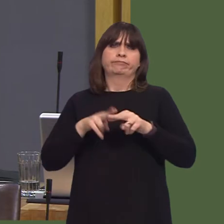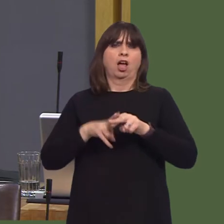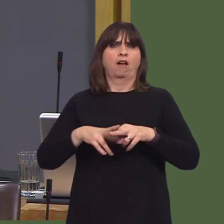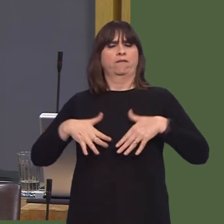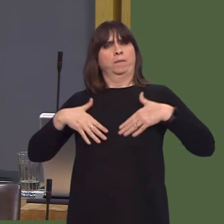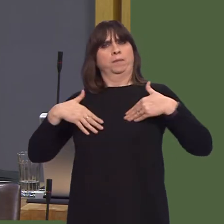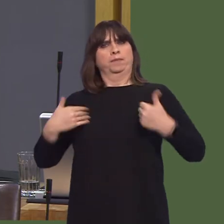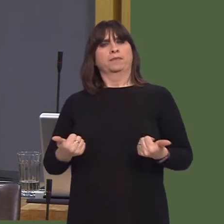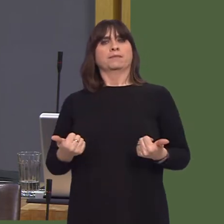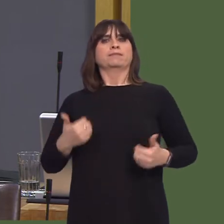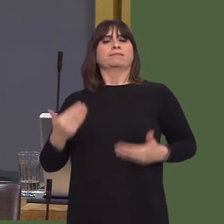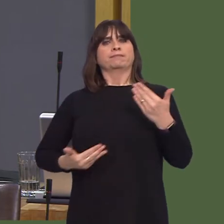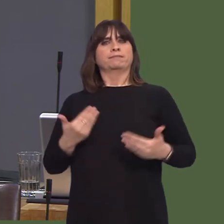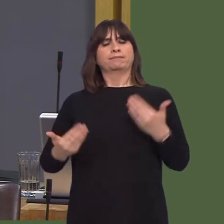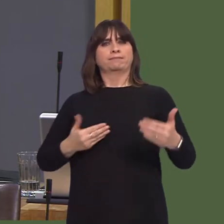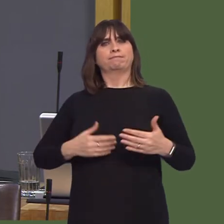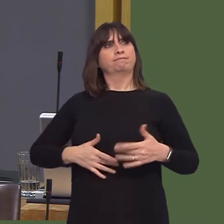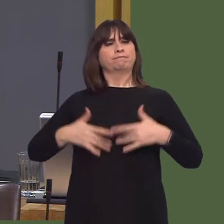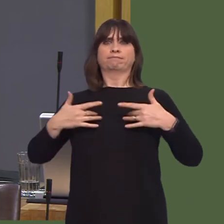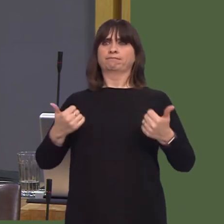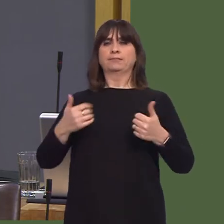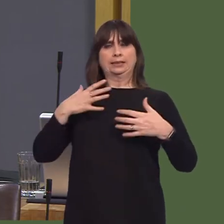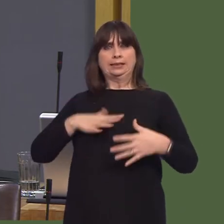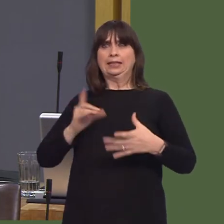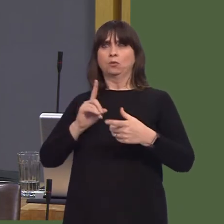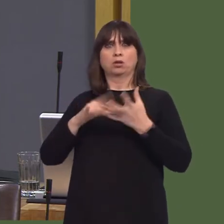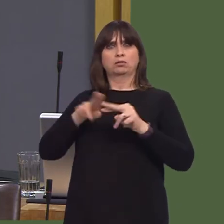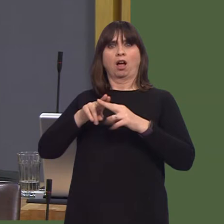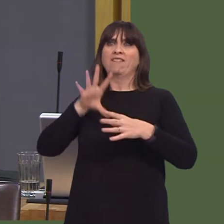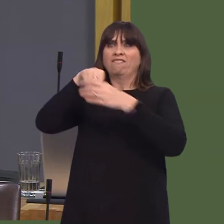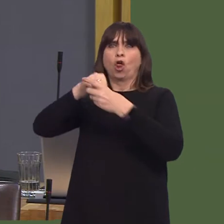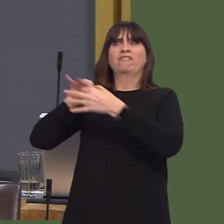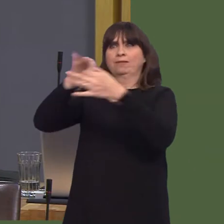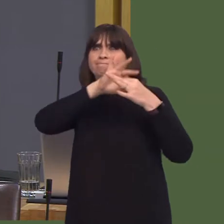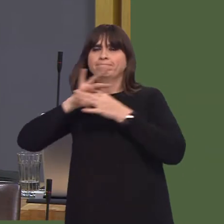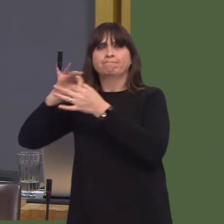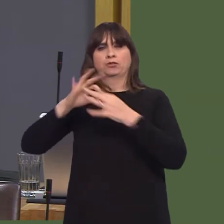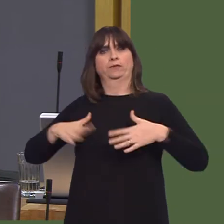that causes distress to patients who have been waiting a while to go to hospital.